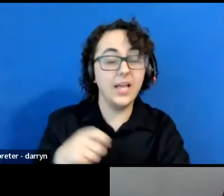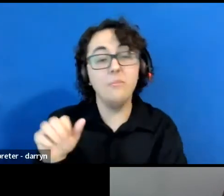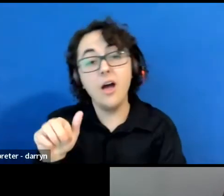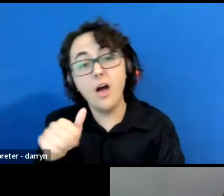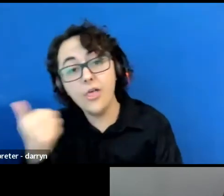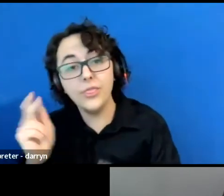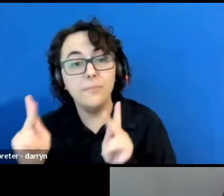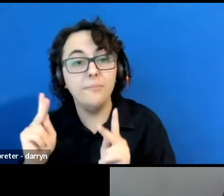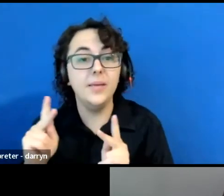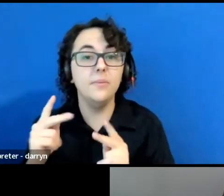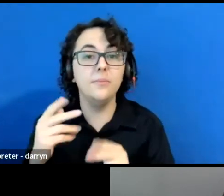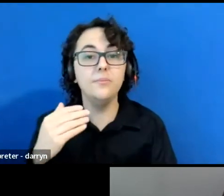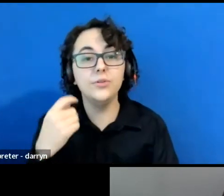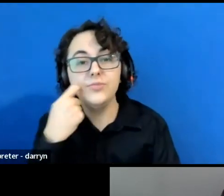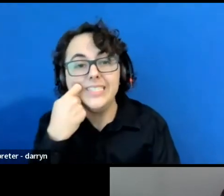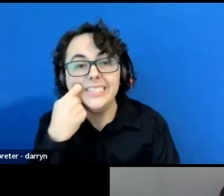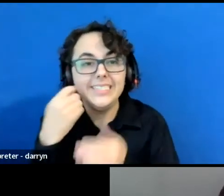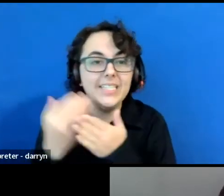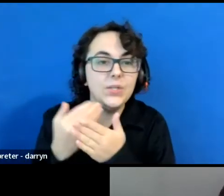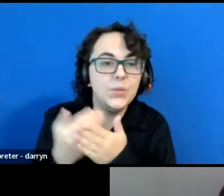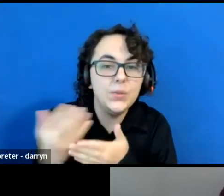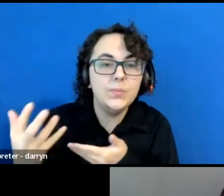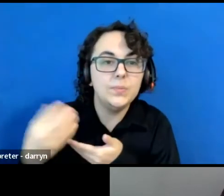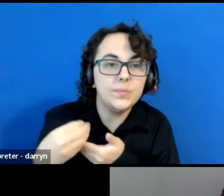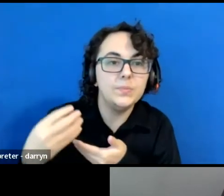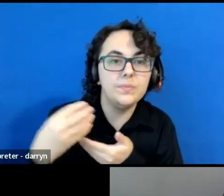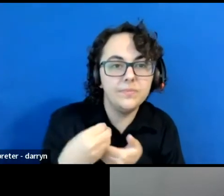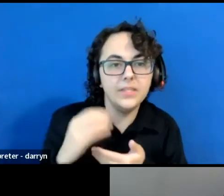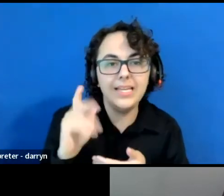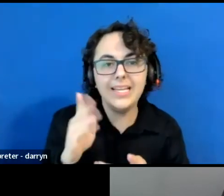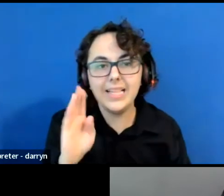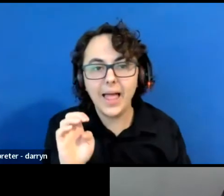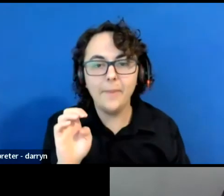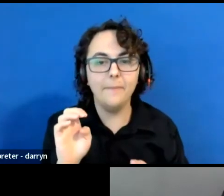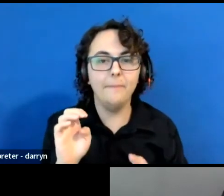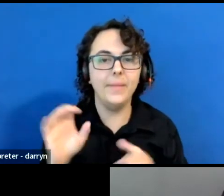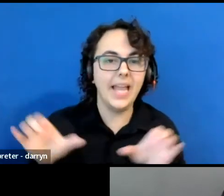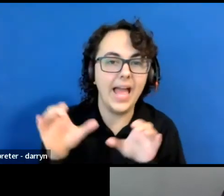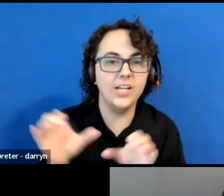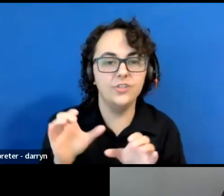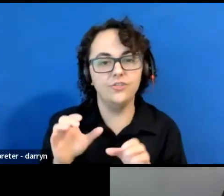to integrate climate action into your work. As a theater maker, just want to tell you